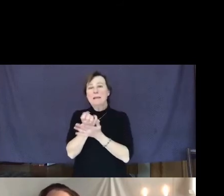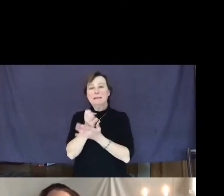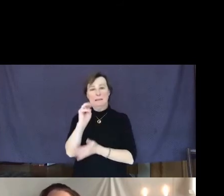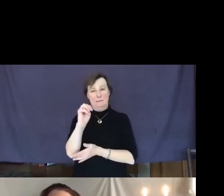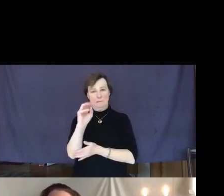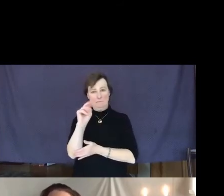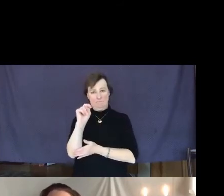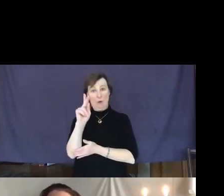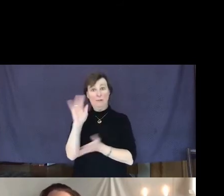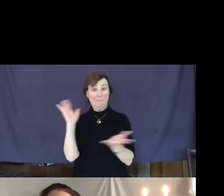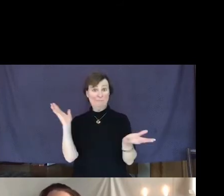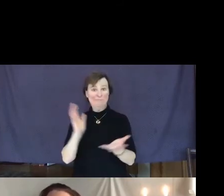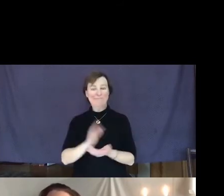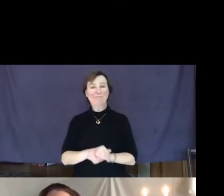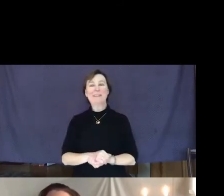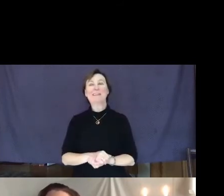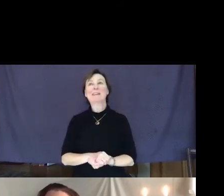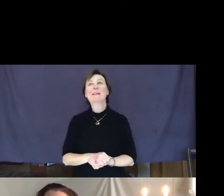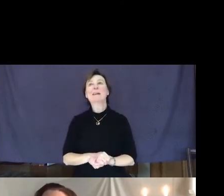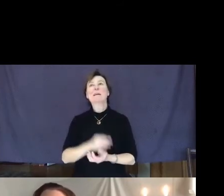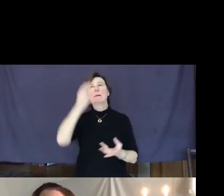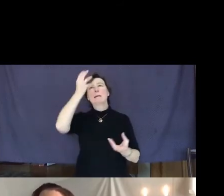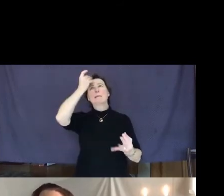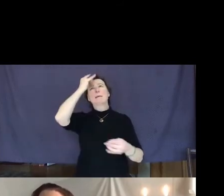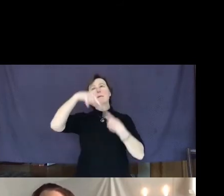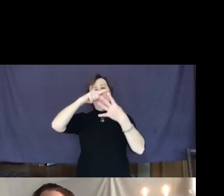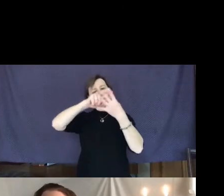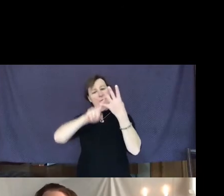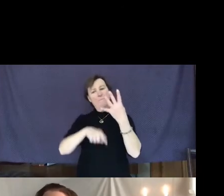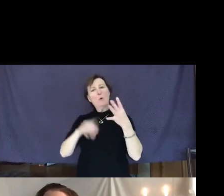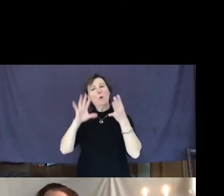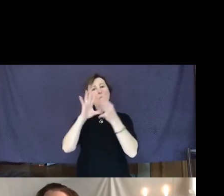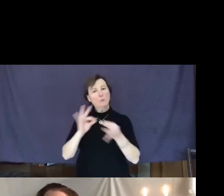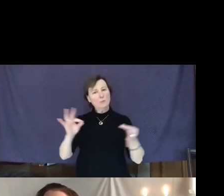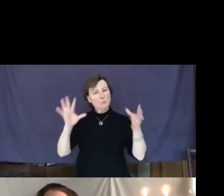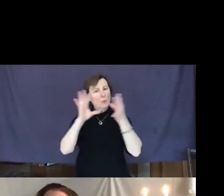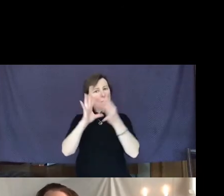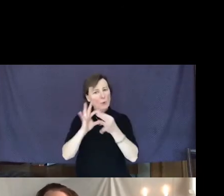Reflecting about the four stories I told and what I admire about them,